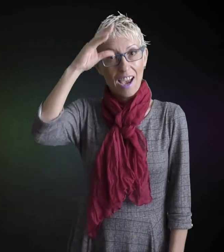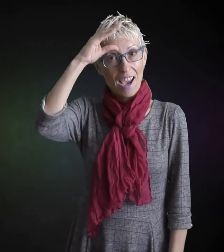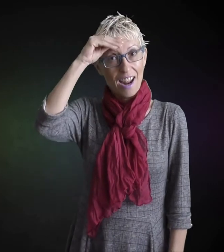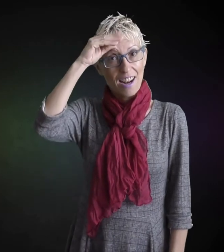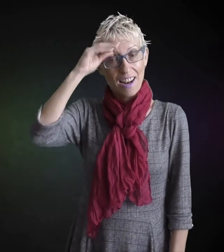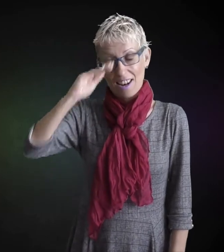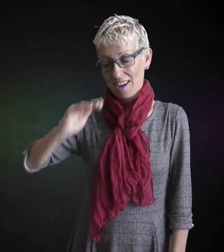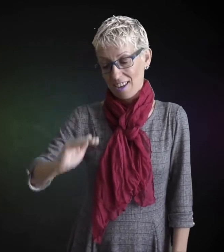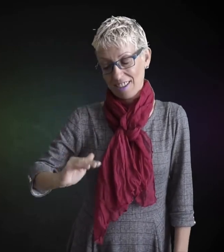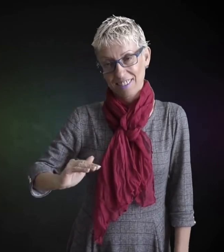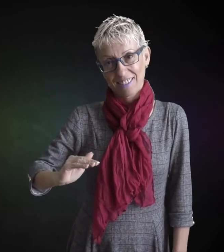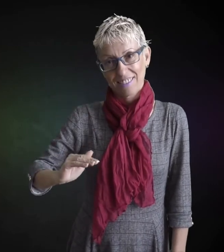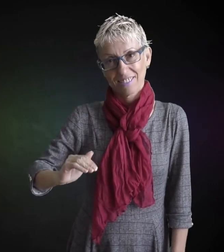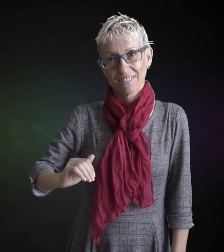boy